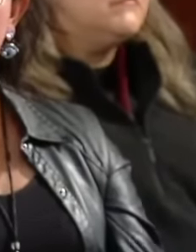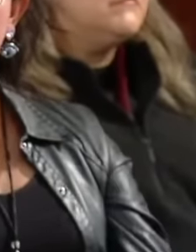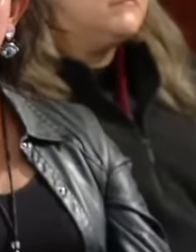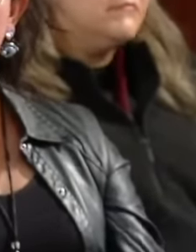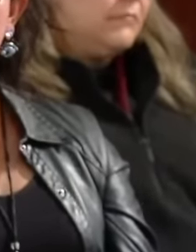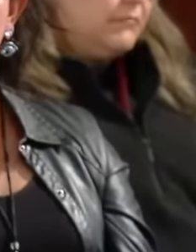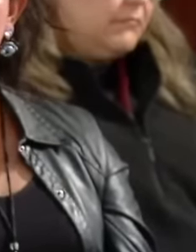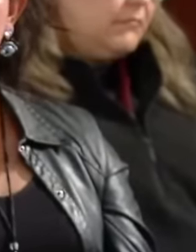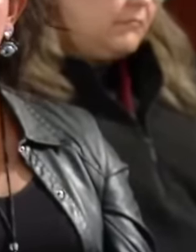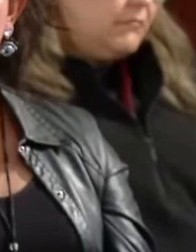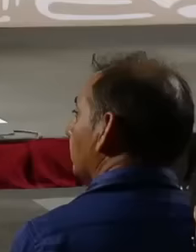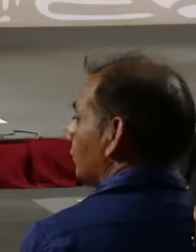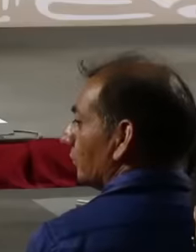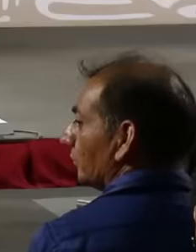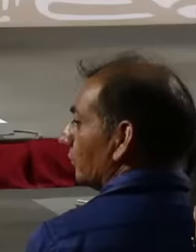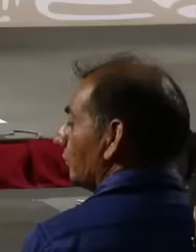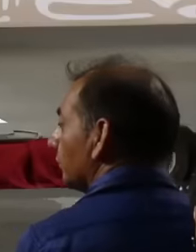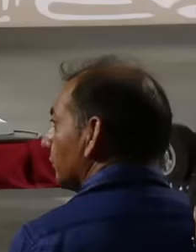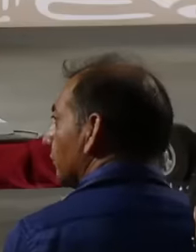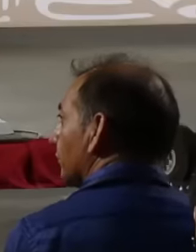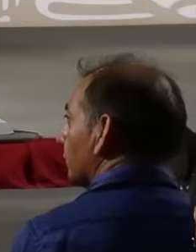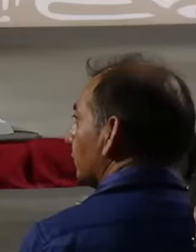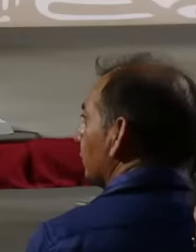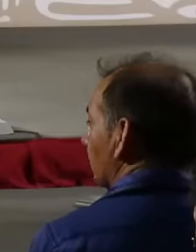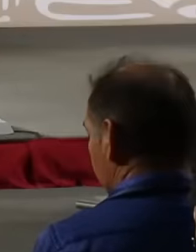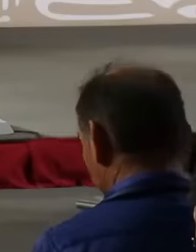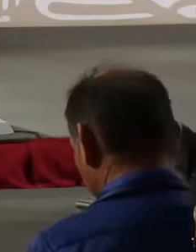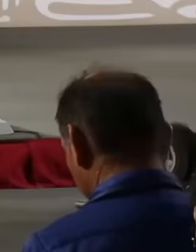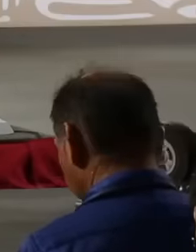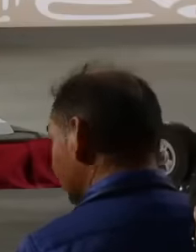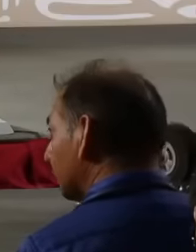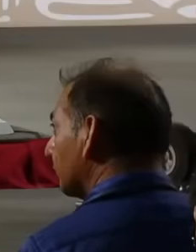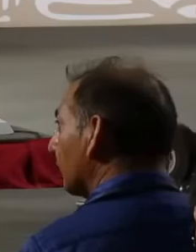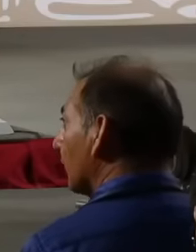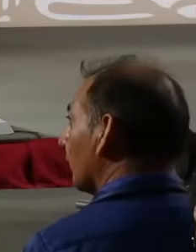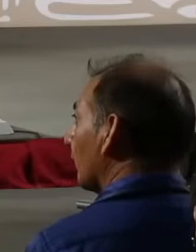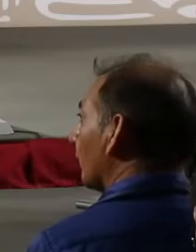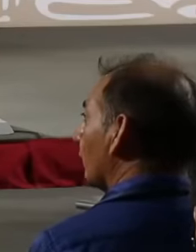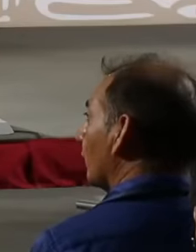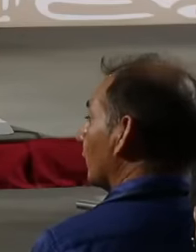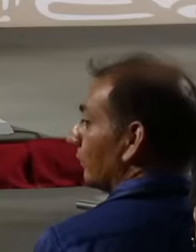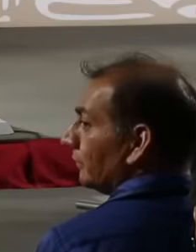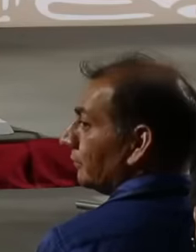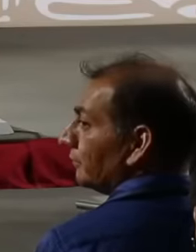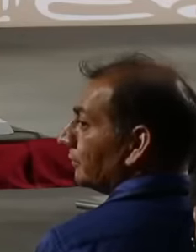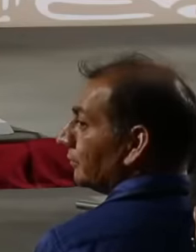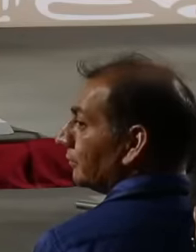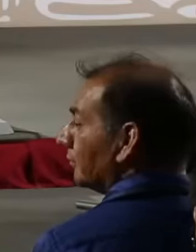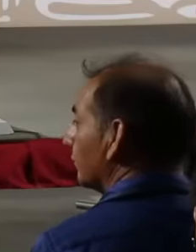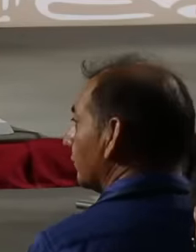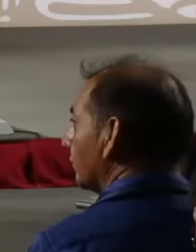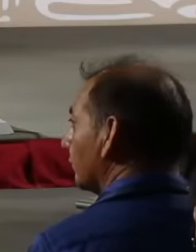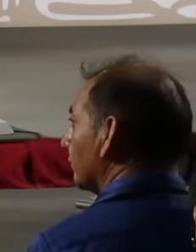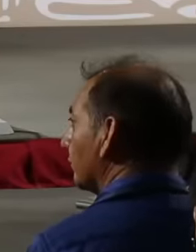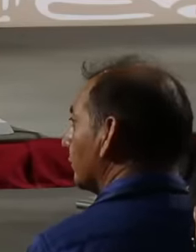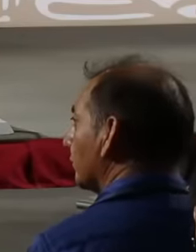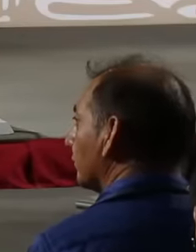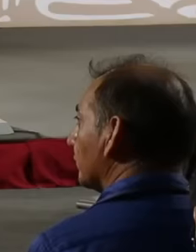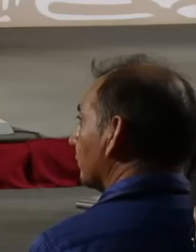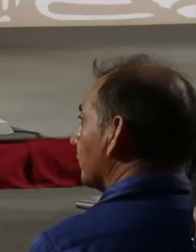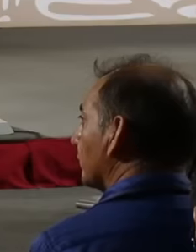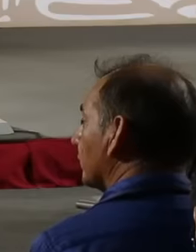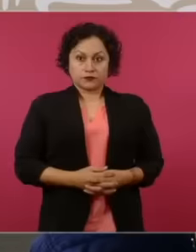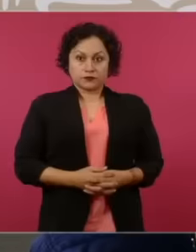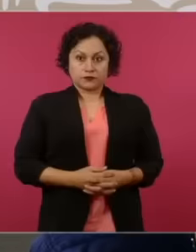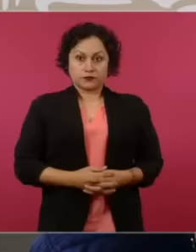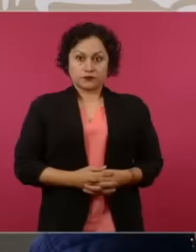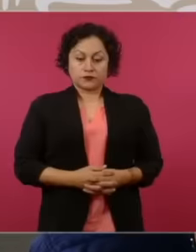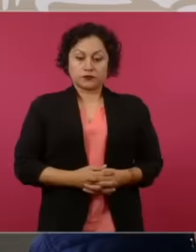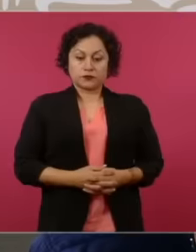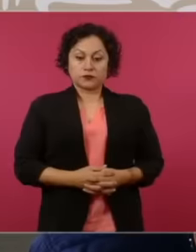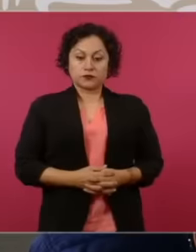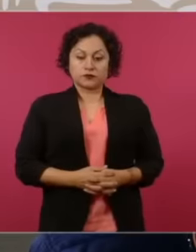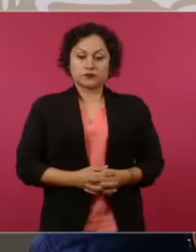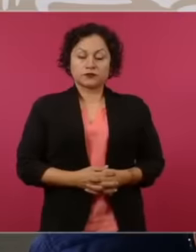20-year sentence, they violated all of his rights. man why Because the army wants